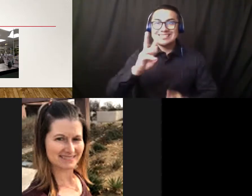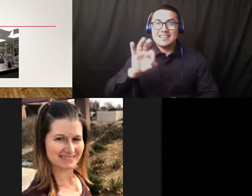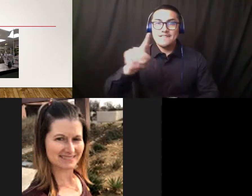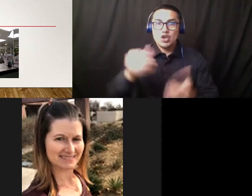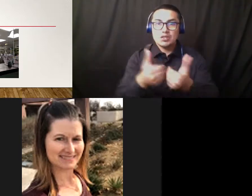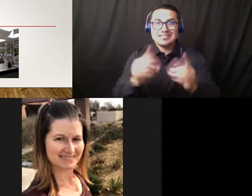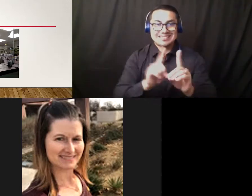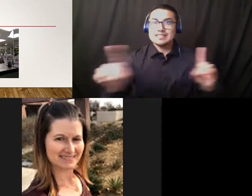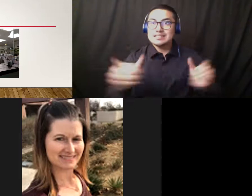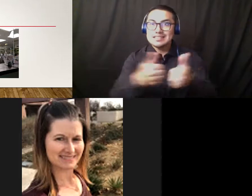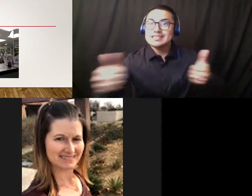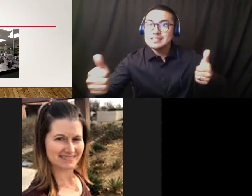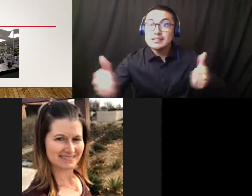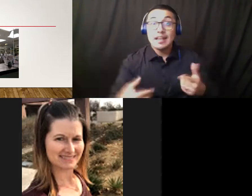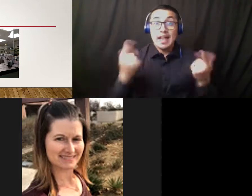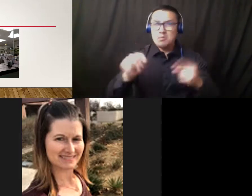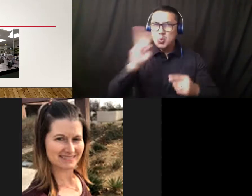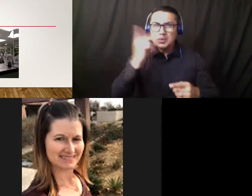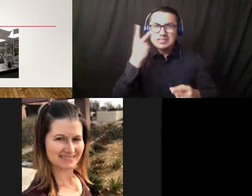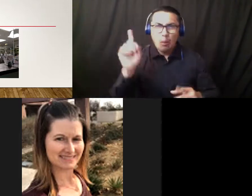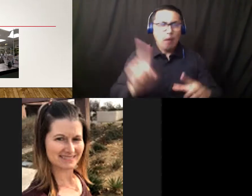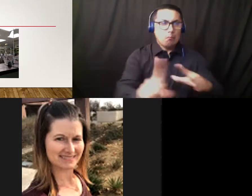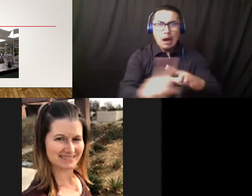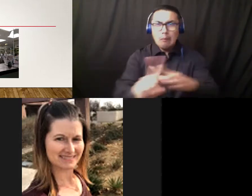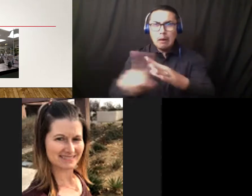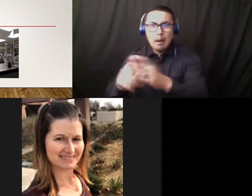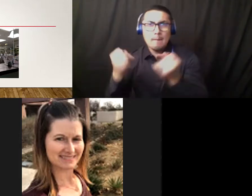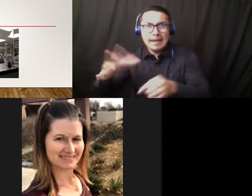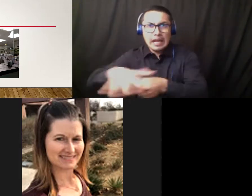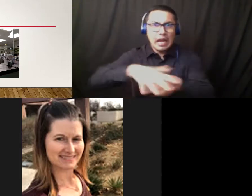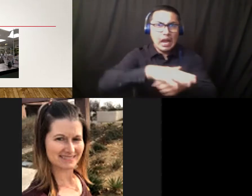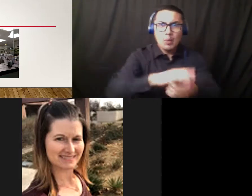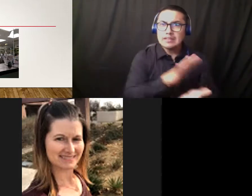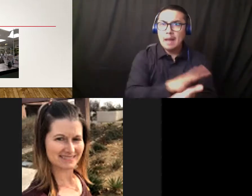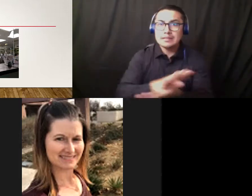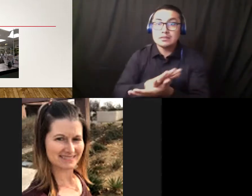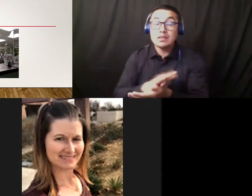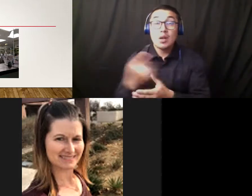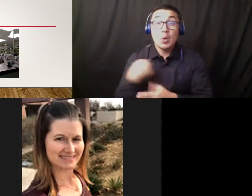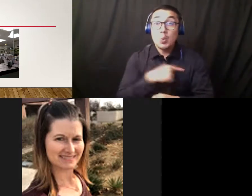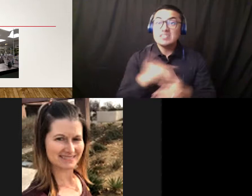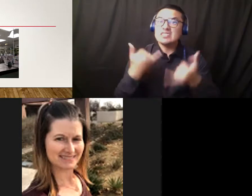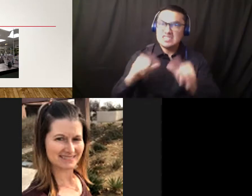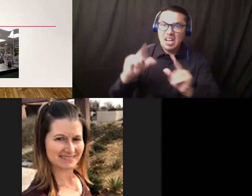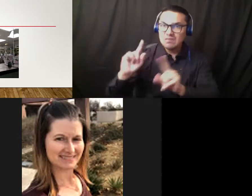over campus and we're still looking for areas where we can enhance our safety by putting in more of these.